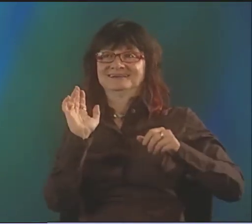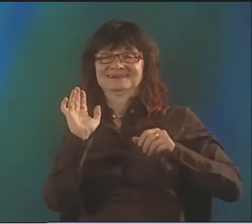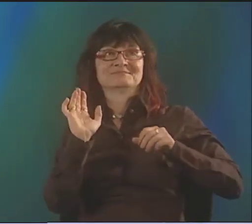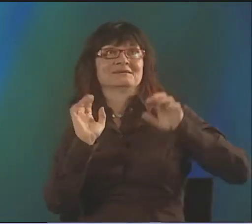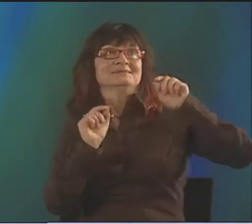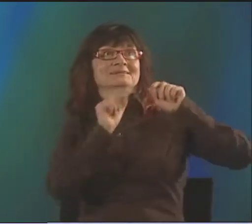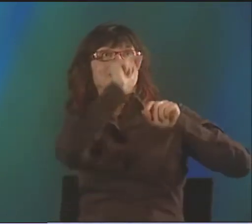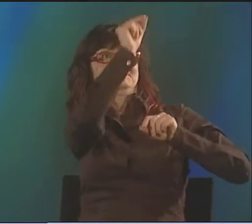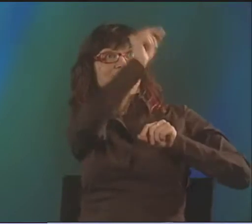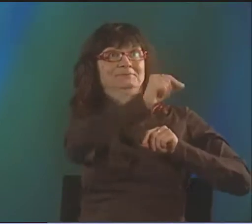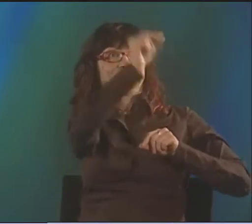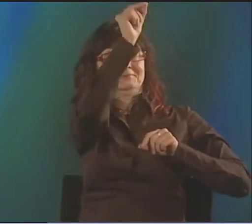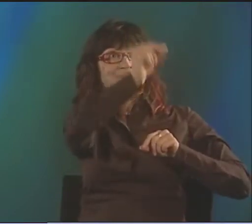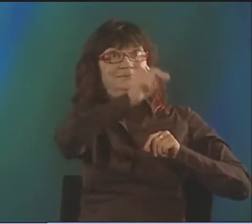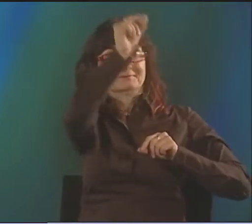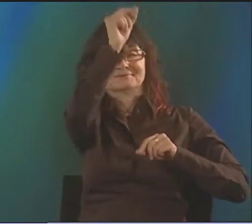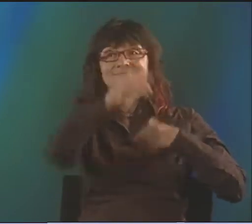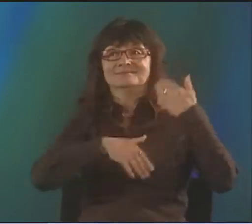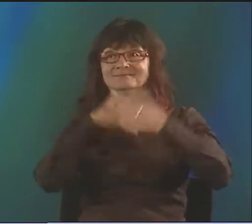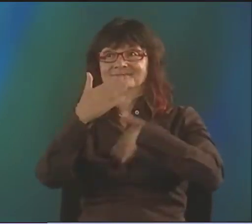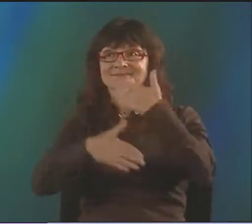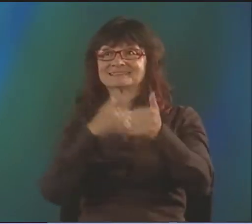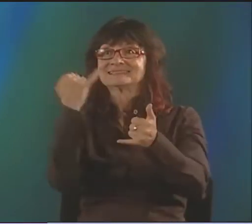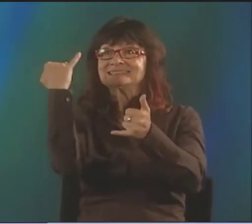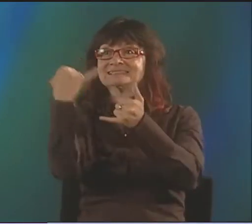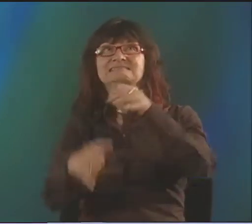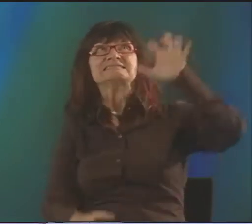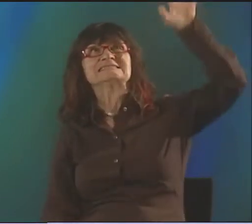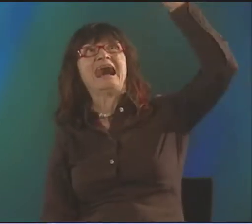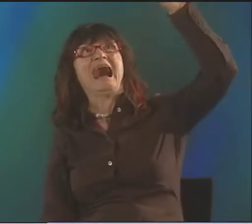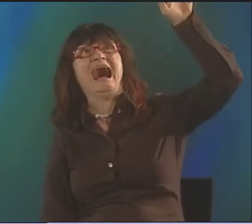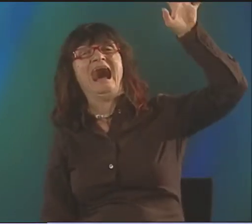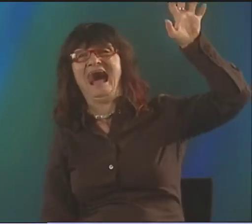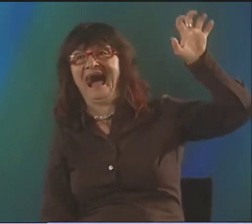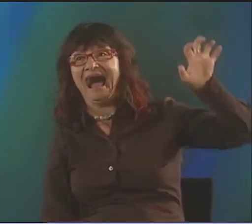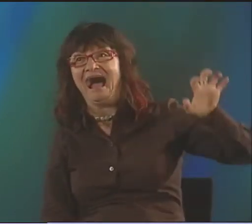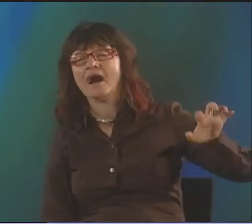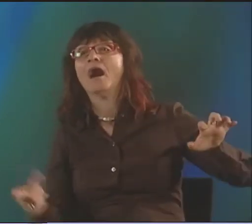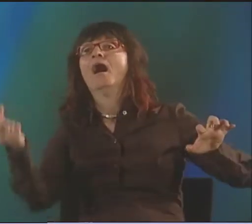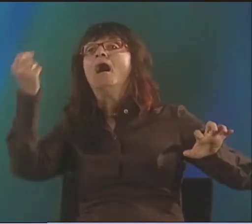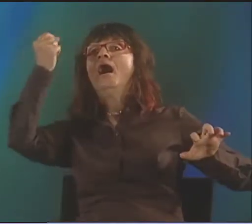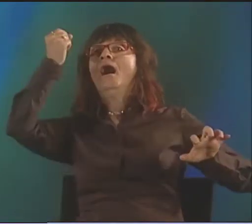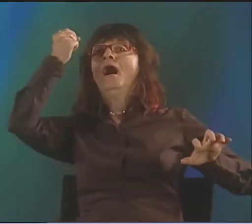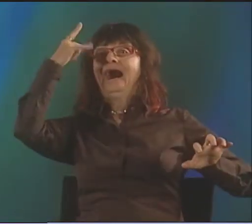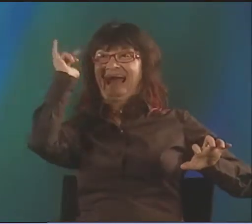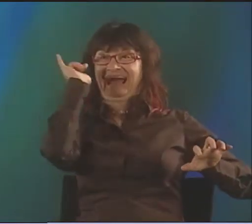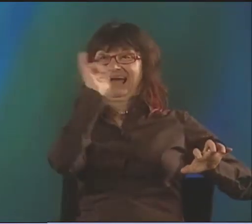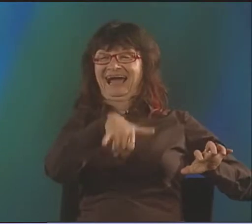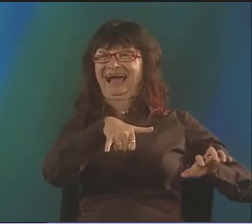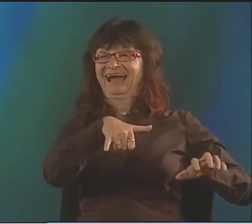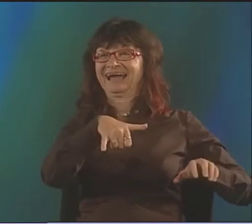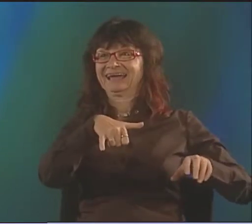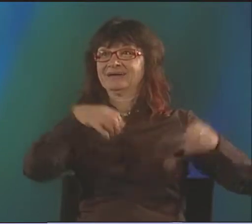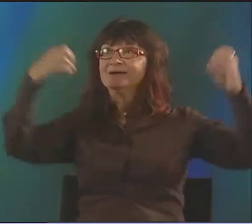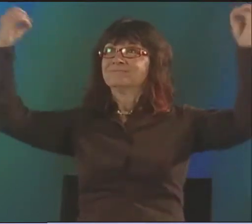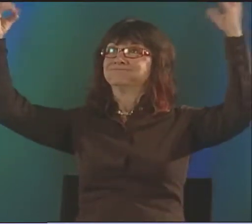SO YOU'RE SUGGESTING THE IDEA. YOU DON'T KNOW WHAT CAUSED THOSE LINES IN THE WALL, BUT YOU'RE JUST SEEING THESE LINES IN THE WALL THAT ARE BEING OUTLINED BY A HAND.